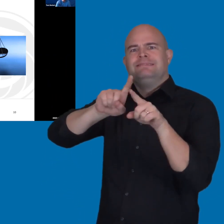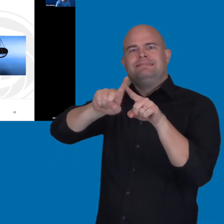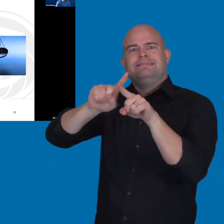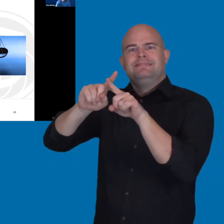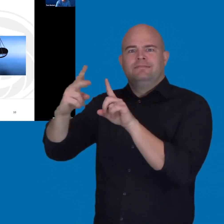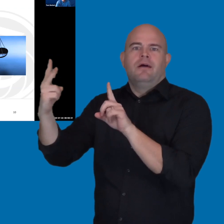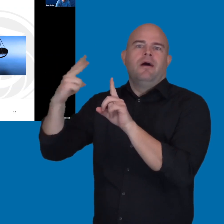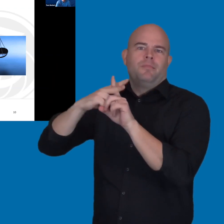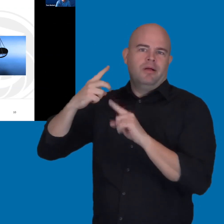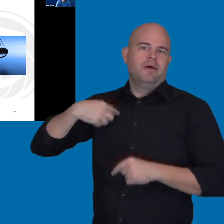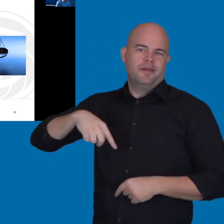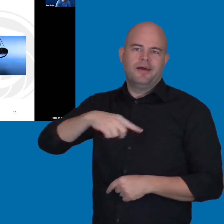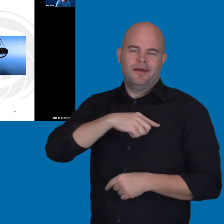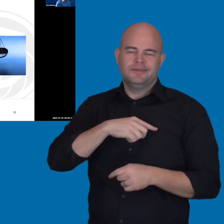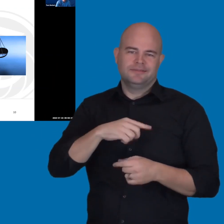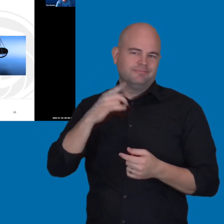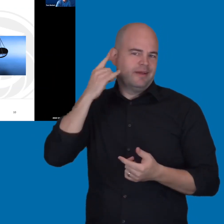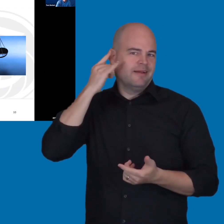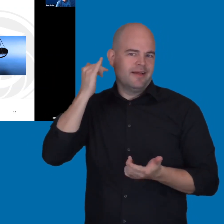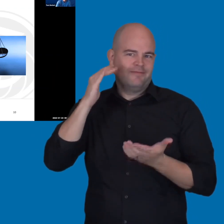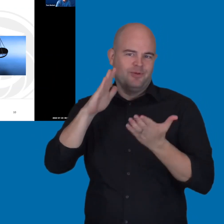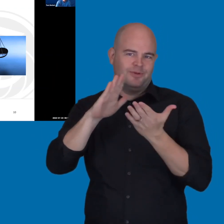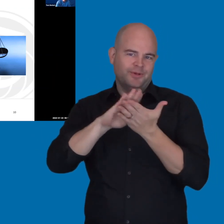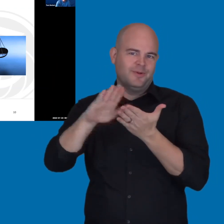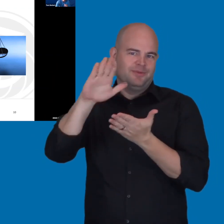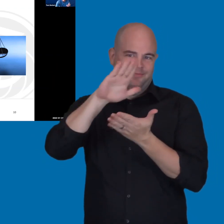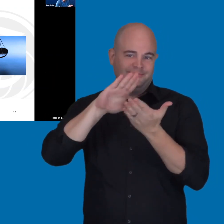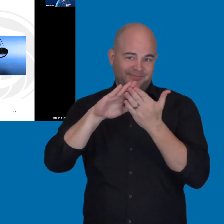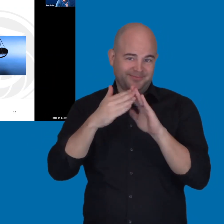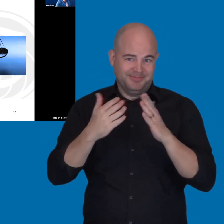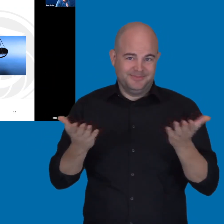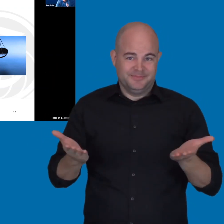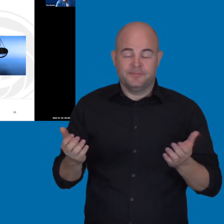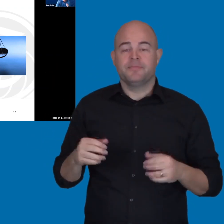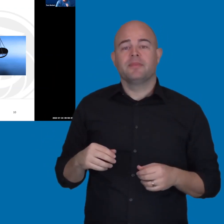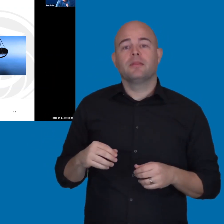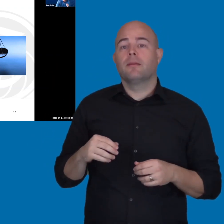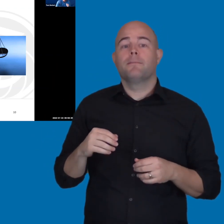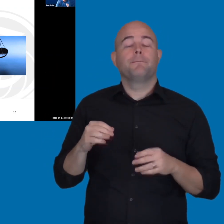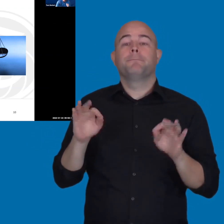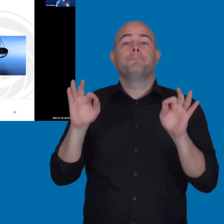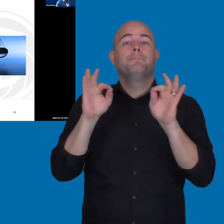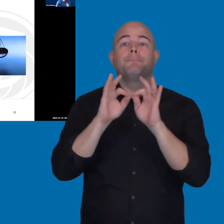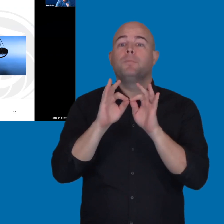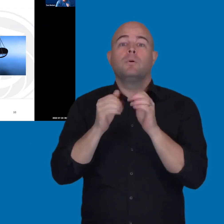to us in the California Community colleges. The main one that we're going to talk